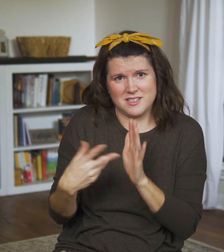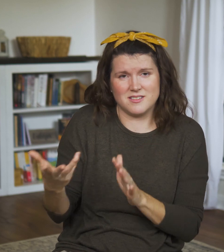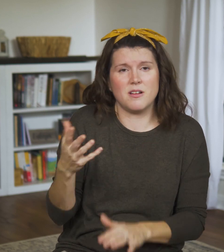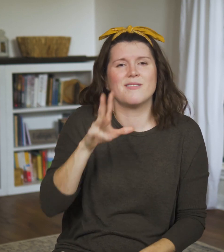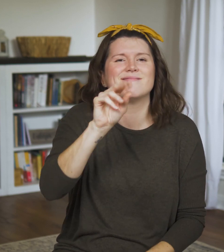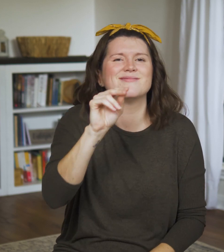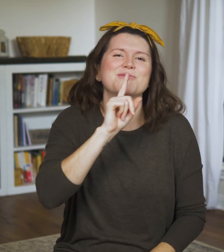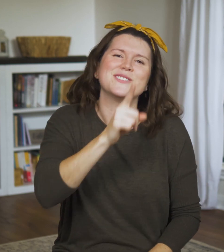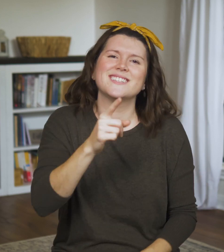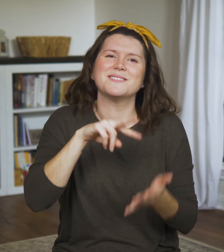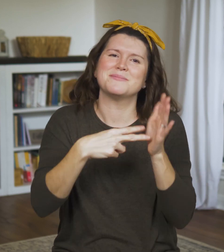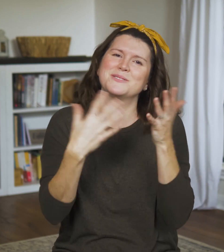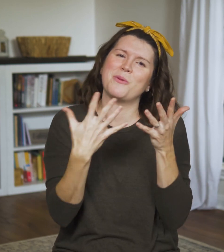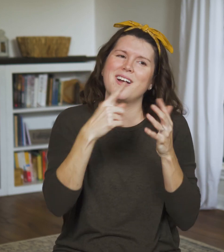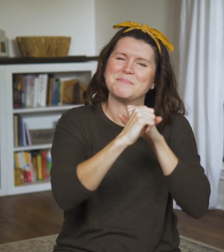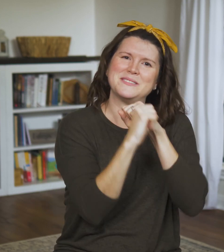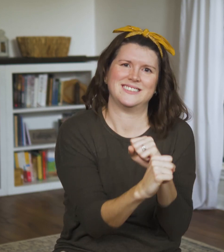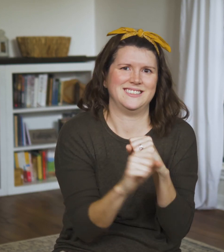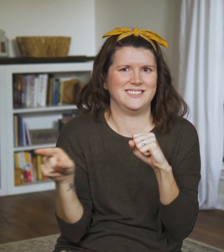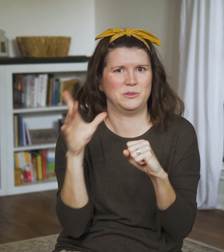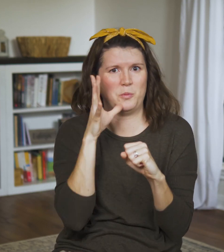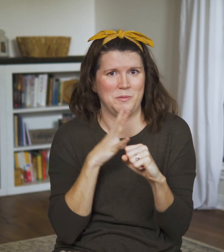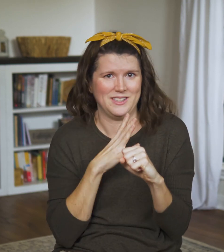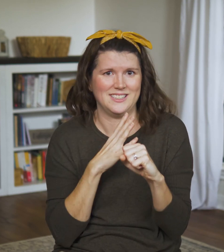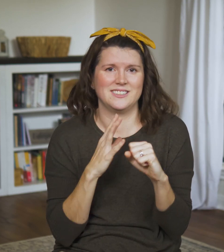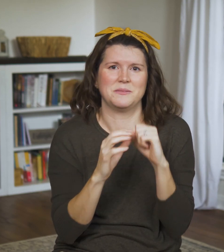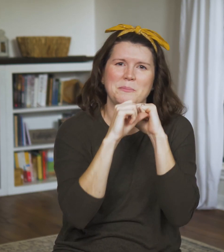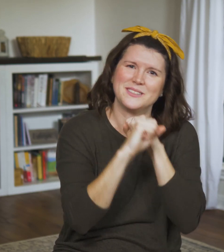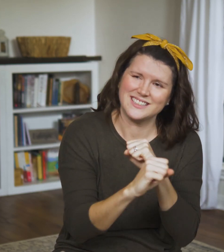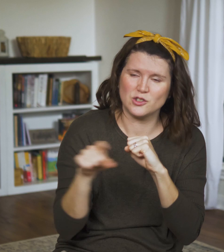Sometimes, when people were in dire straits,